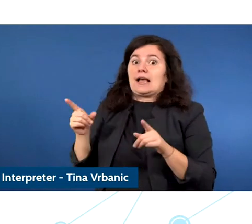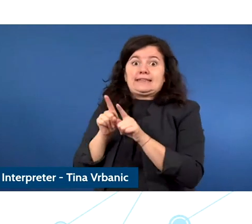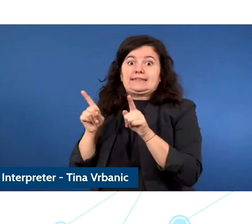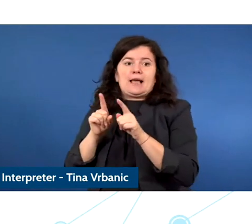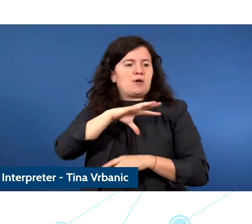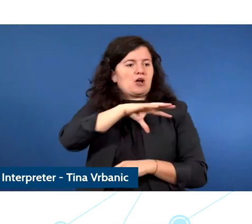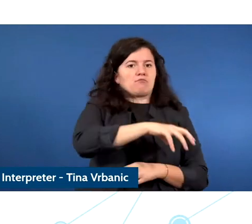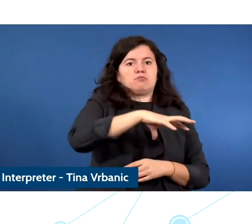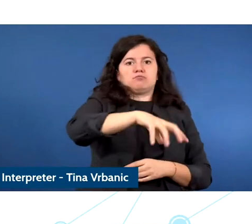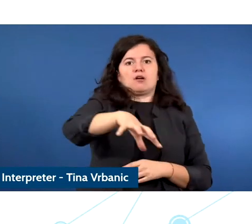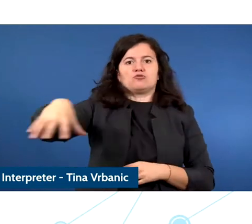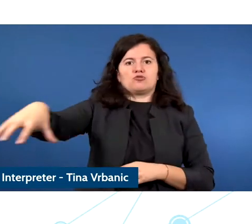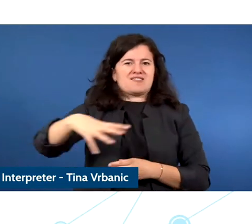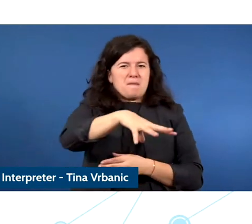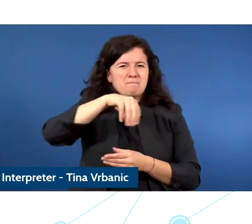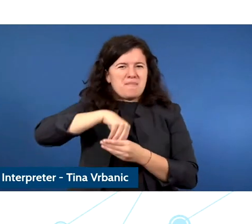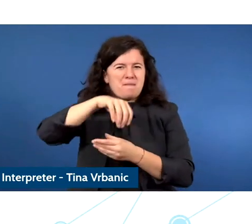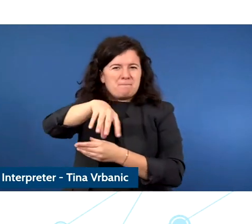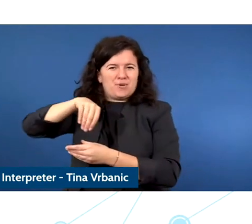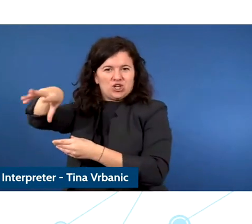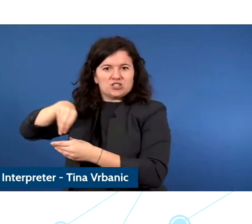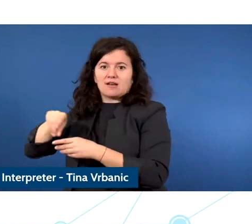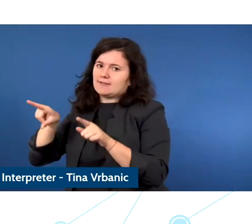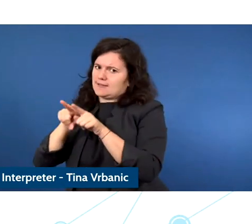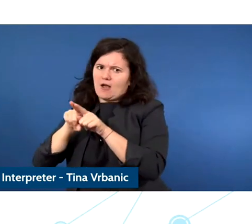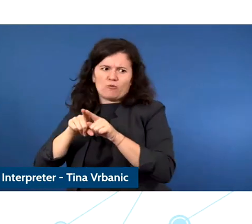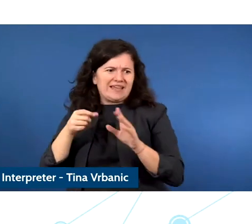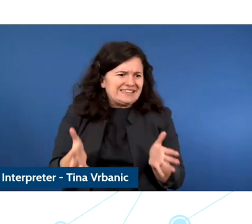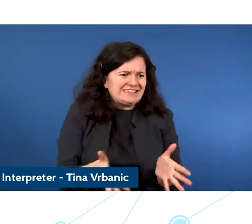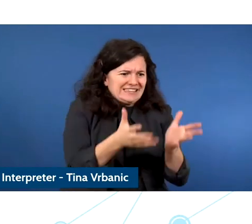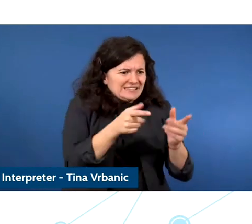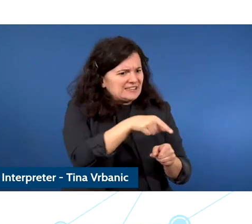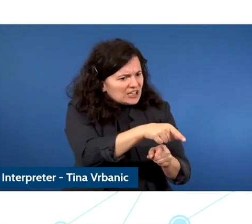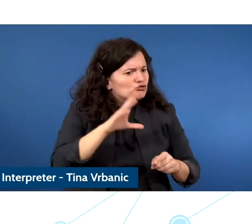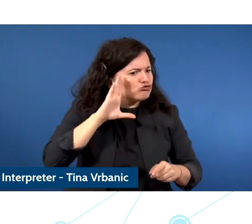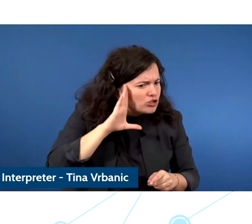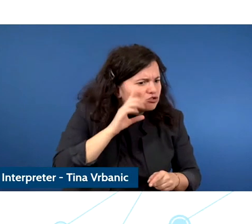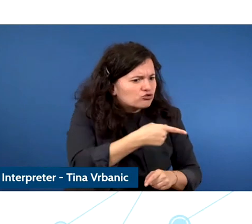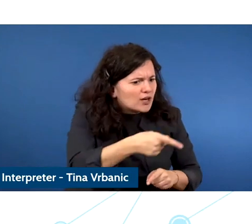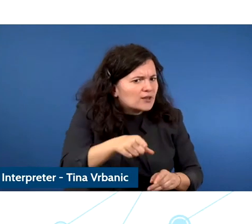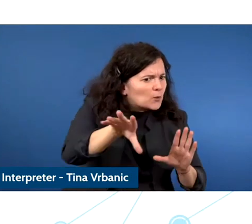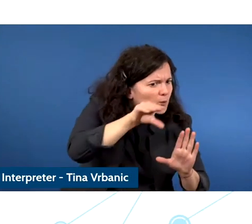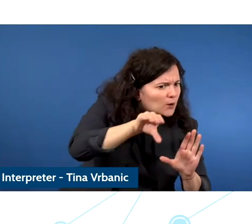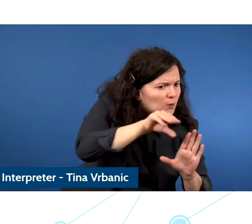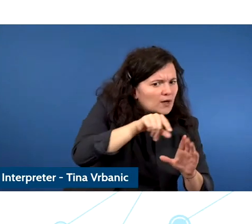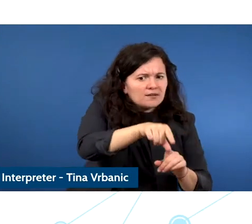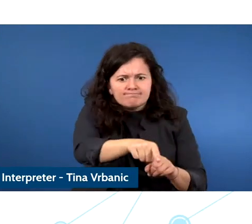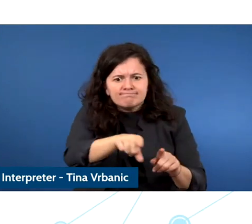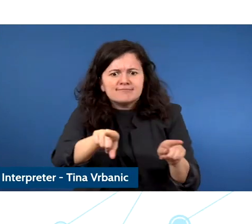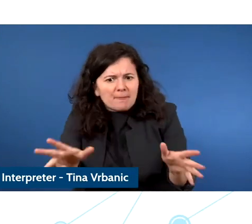So the consultation and the participation of children needs to